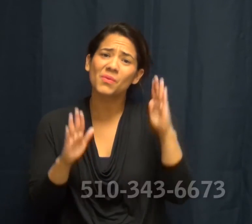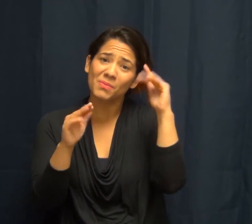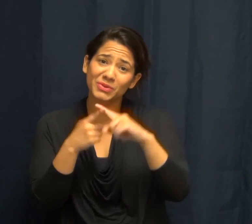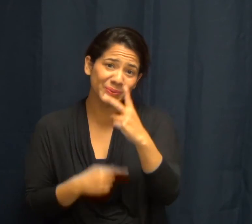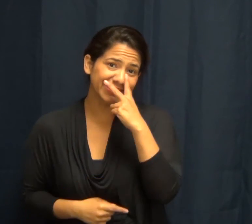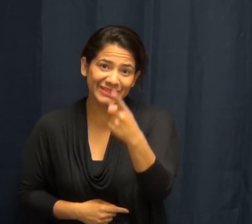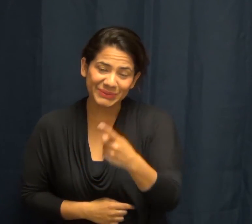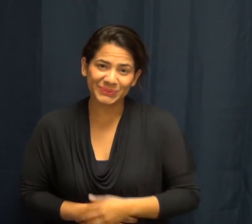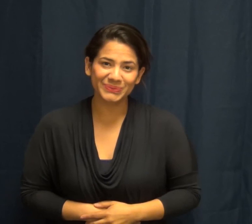Hope to see you soon!